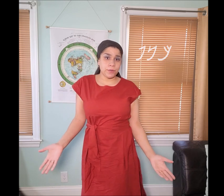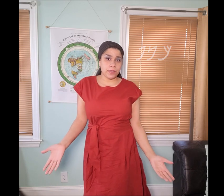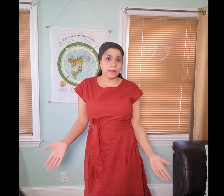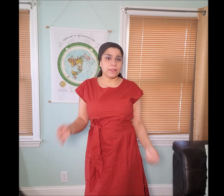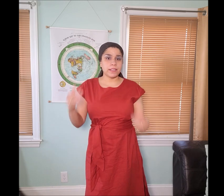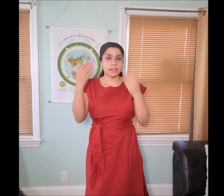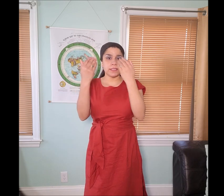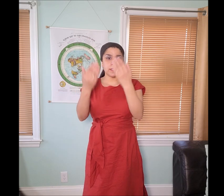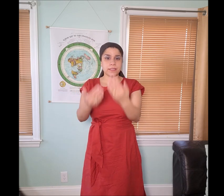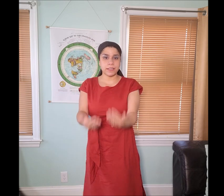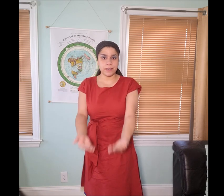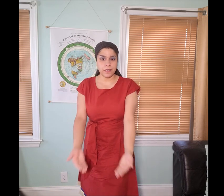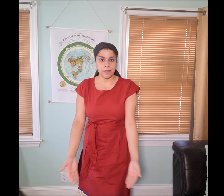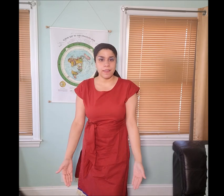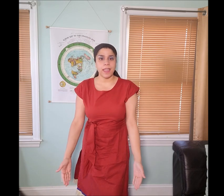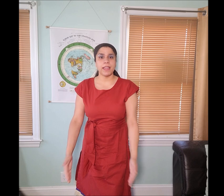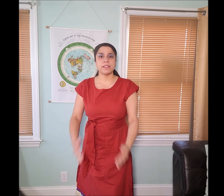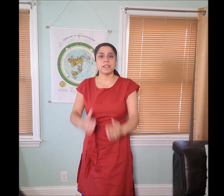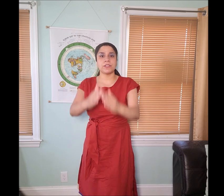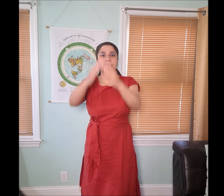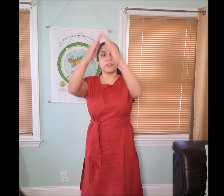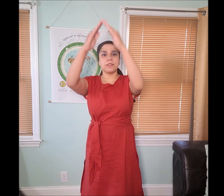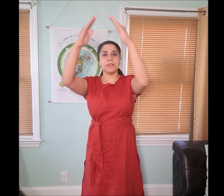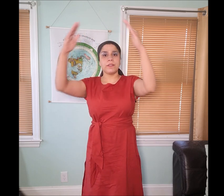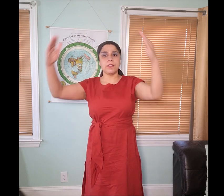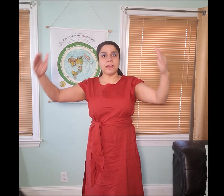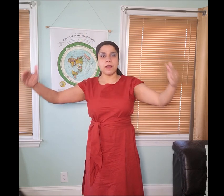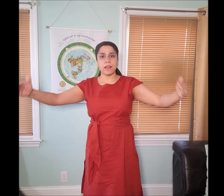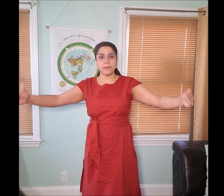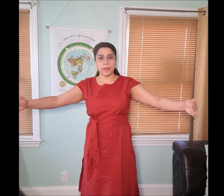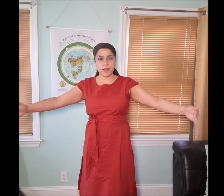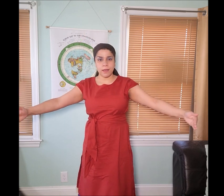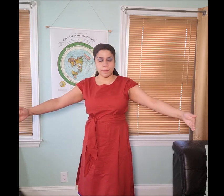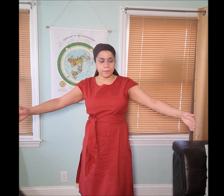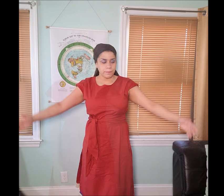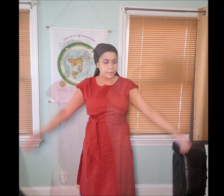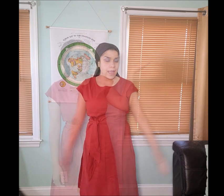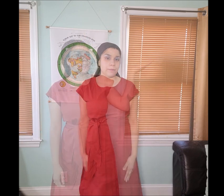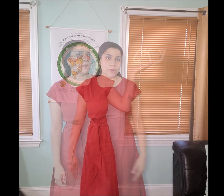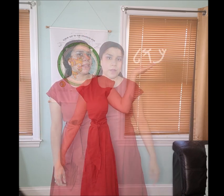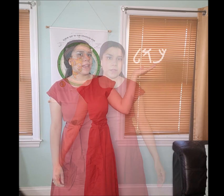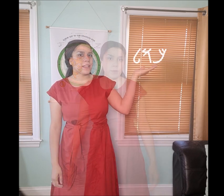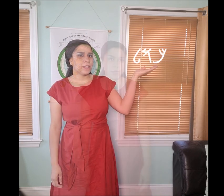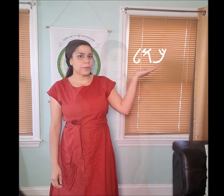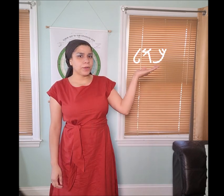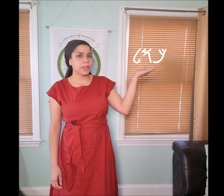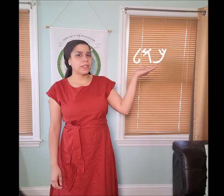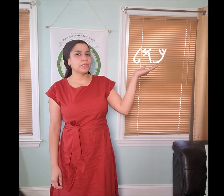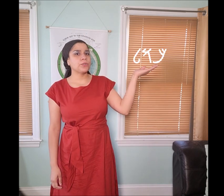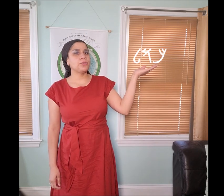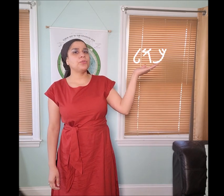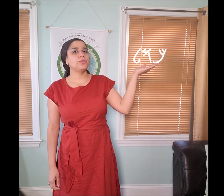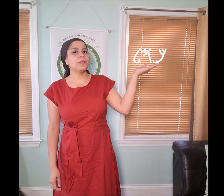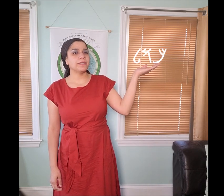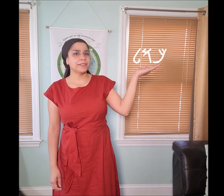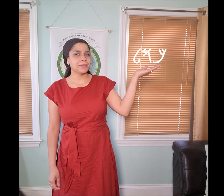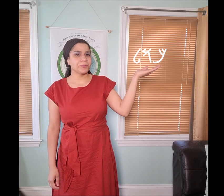You can't refute it, this is the hand gesture of "kanap". This Manakahthey 𐤌𐤍𐤇𐤕𐤉 word is “𐤊𐤅𐤋 kul”.